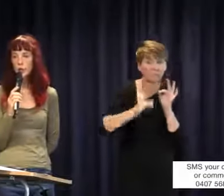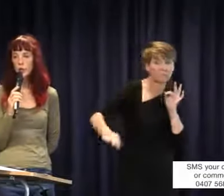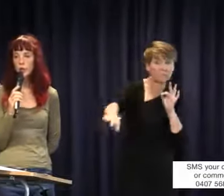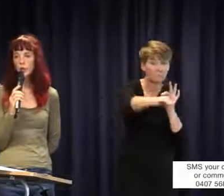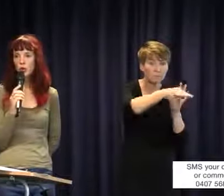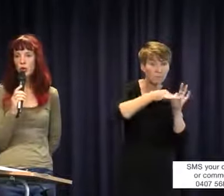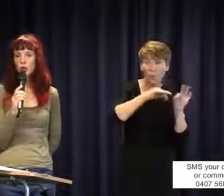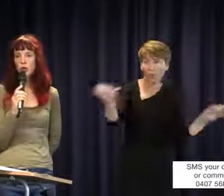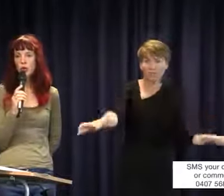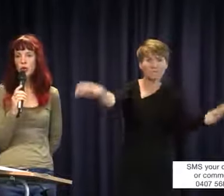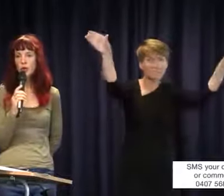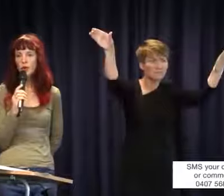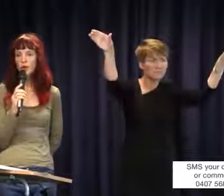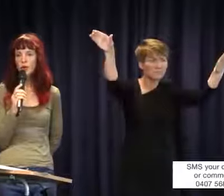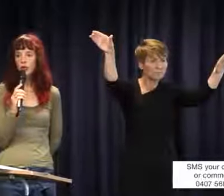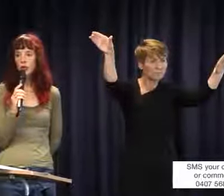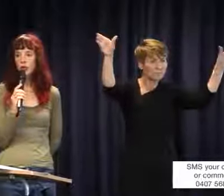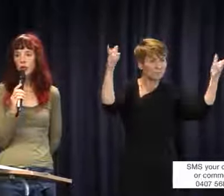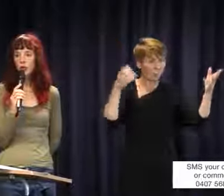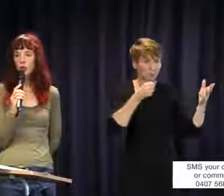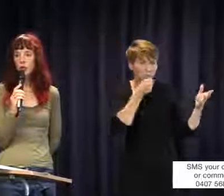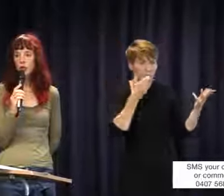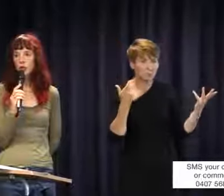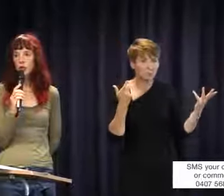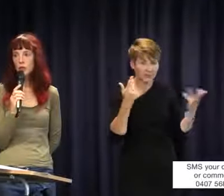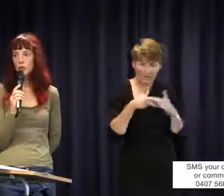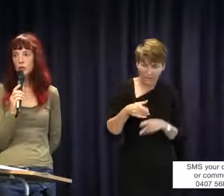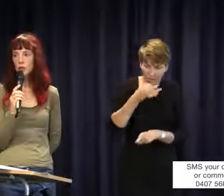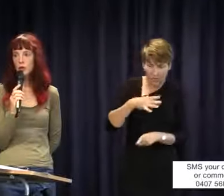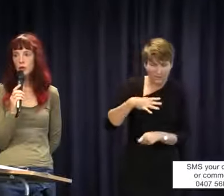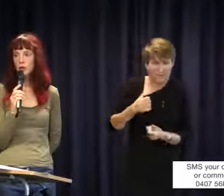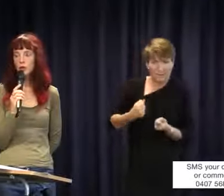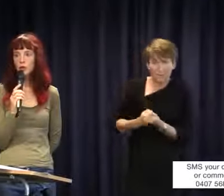support. So yeah, if your child needs support, they should receive it. It is pretty well